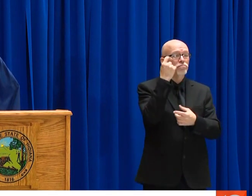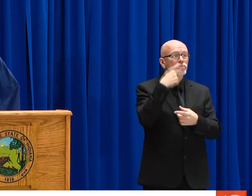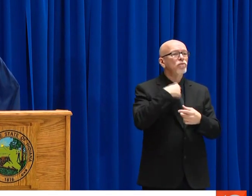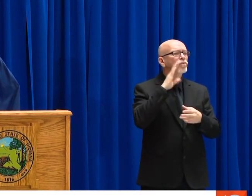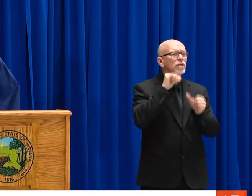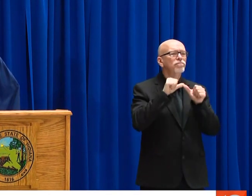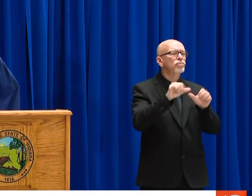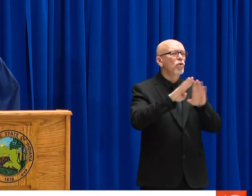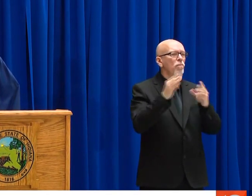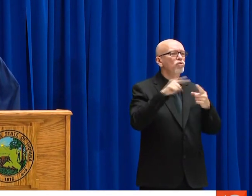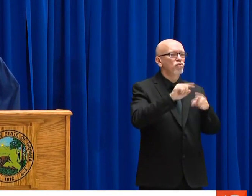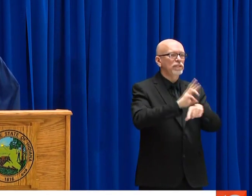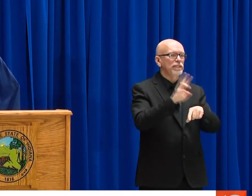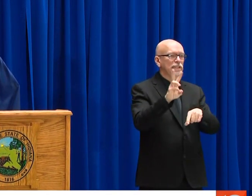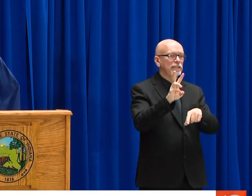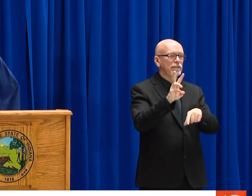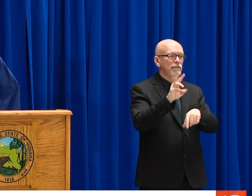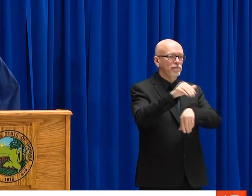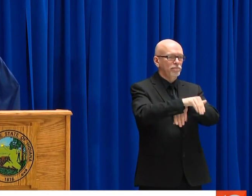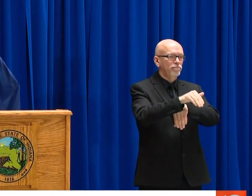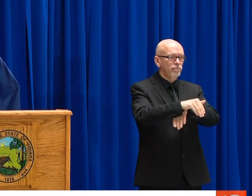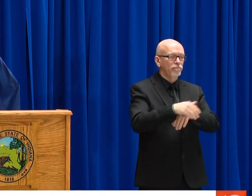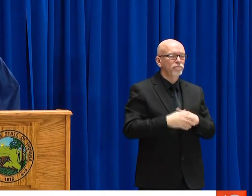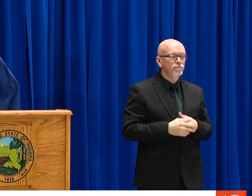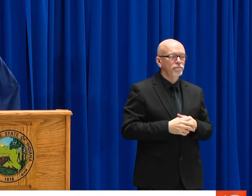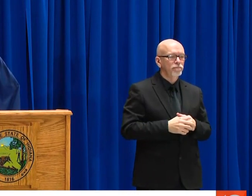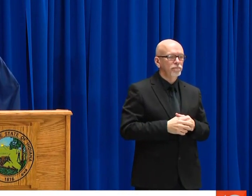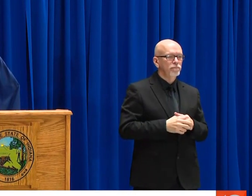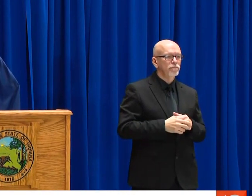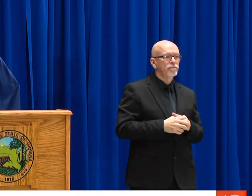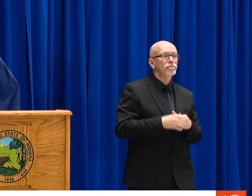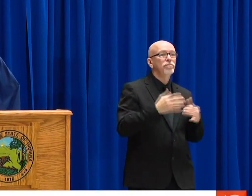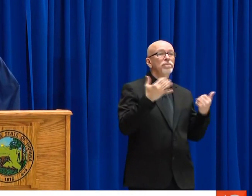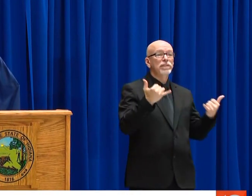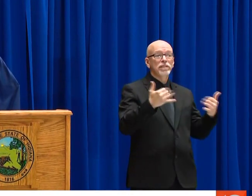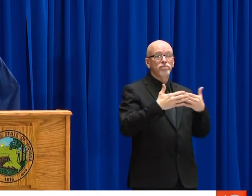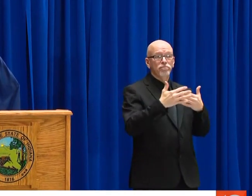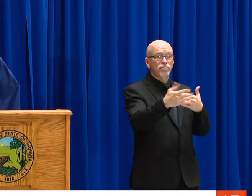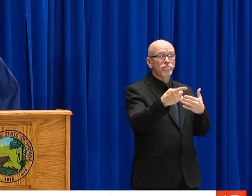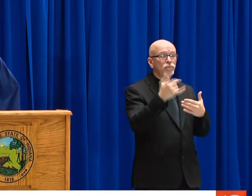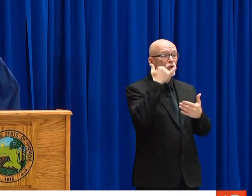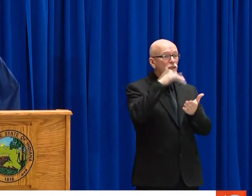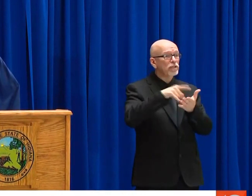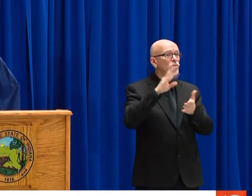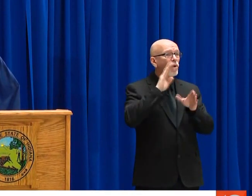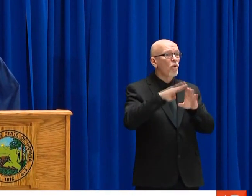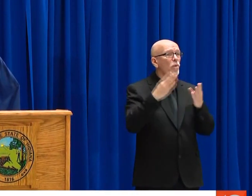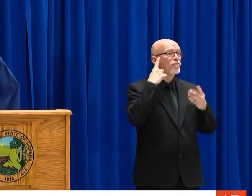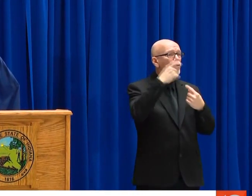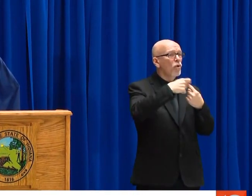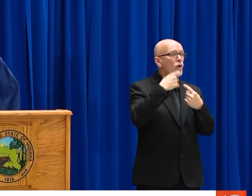RECEIVED OVER 1,000 CALLS IN THE